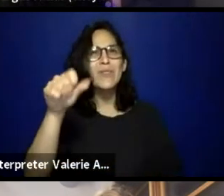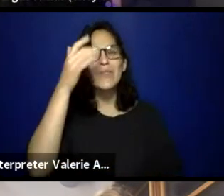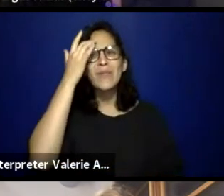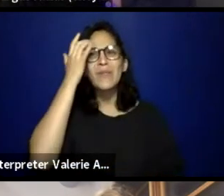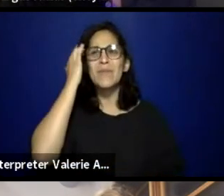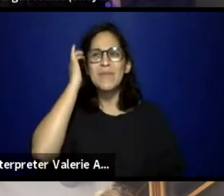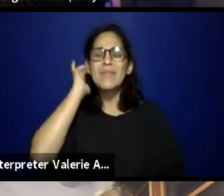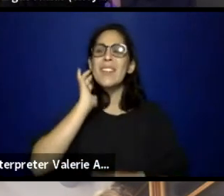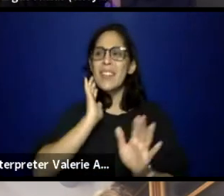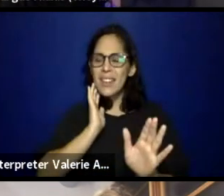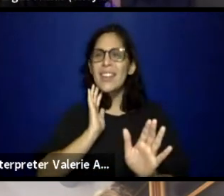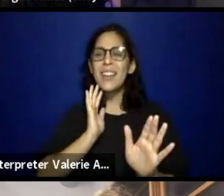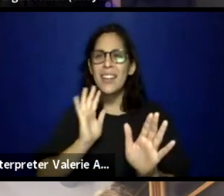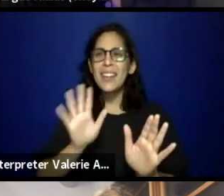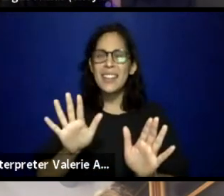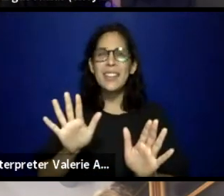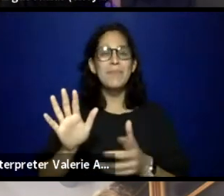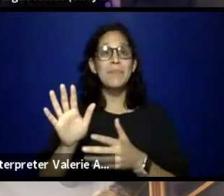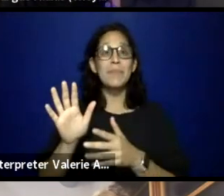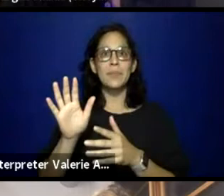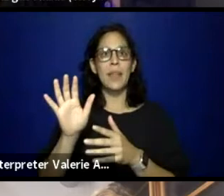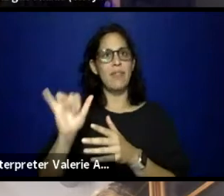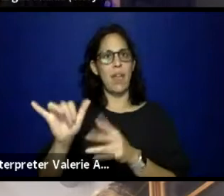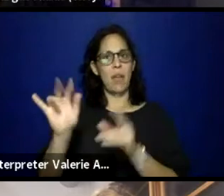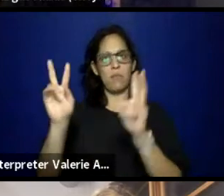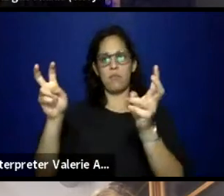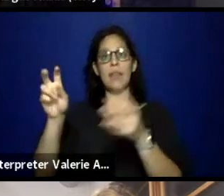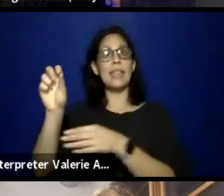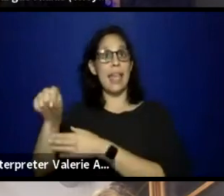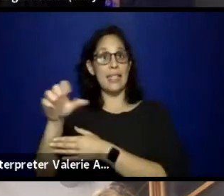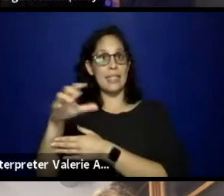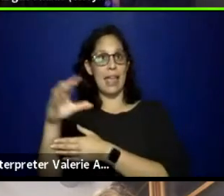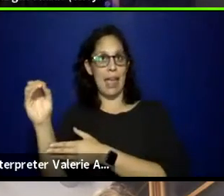The yes and-ers definitely stuck with me,